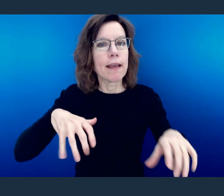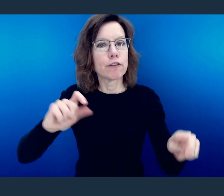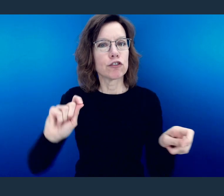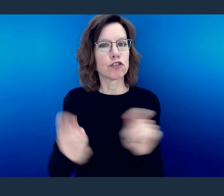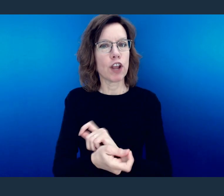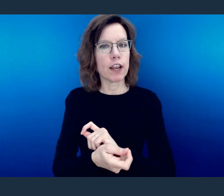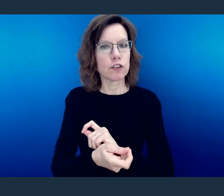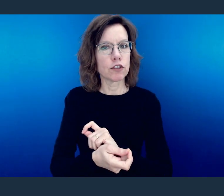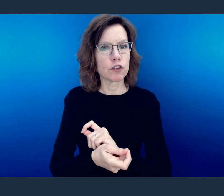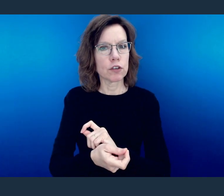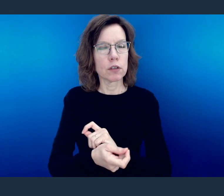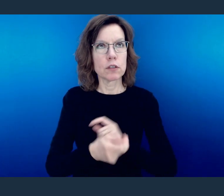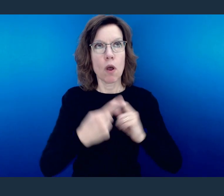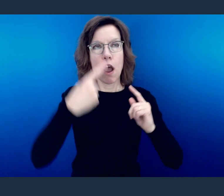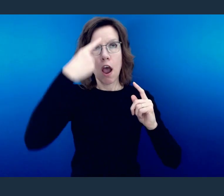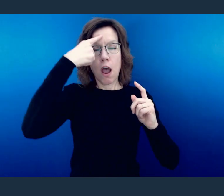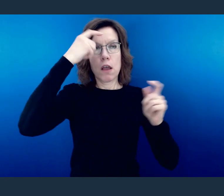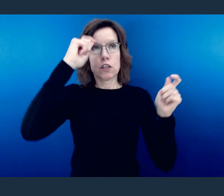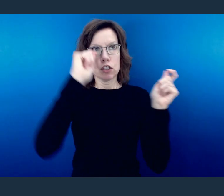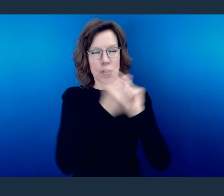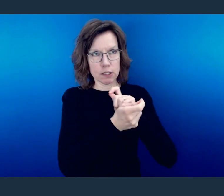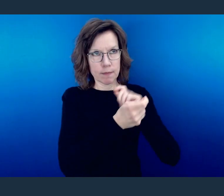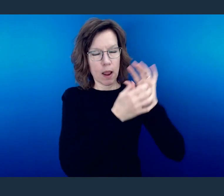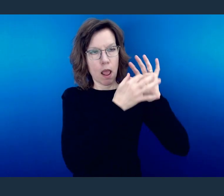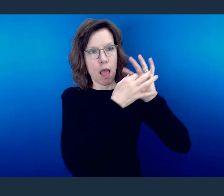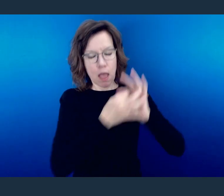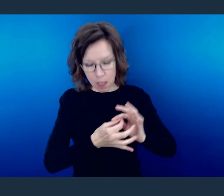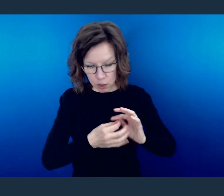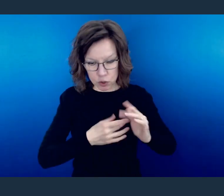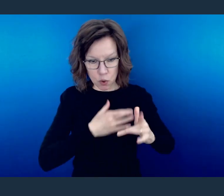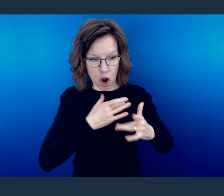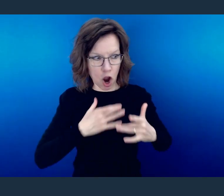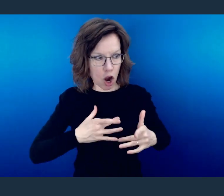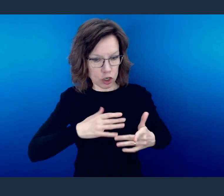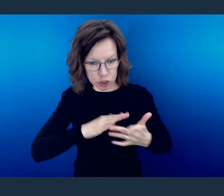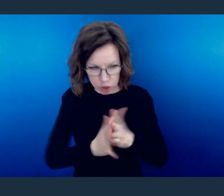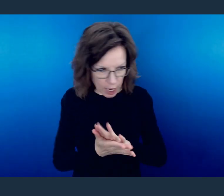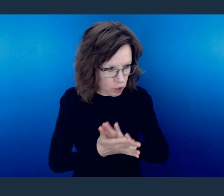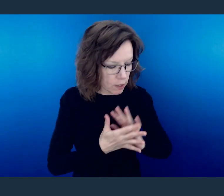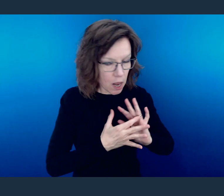So we go from a transformed mind to a transformed heart to transformed behaviors.